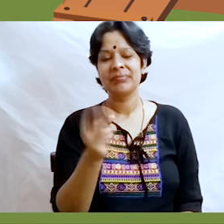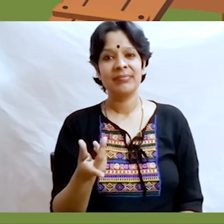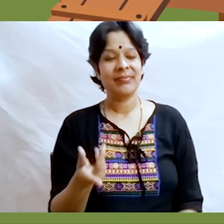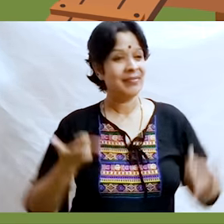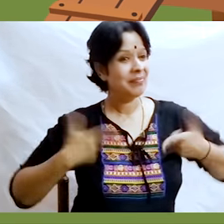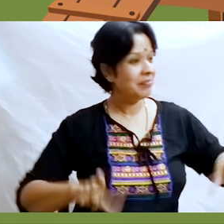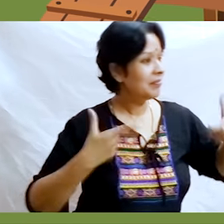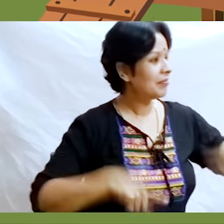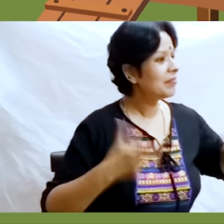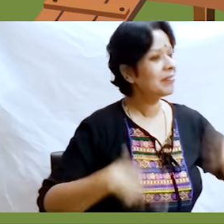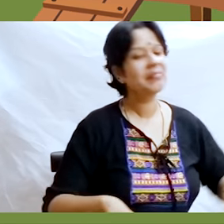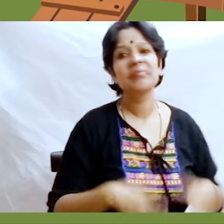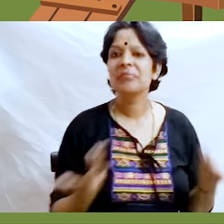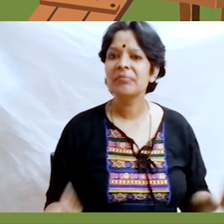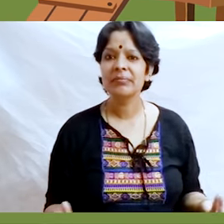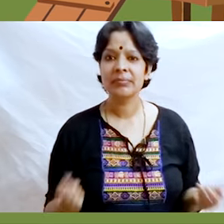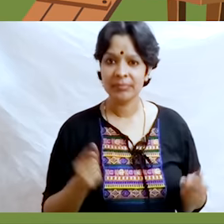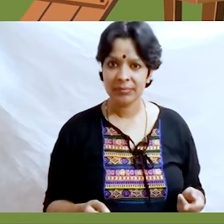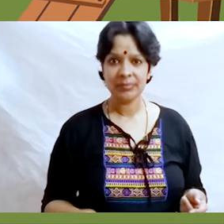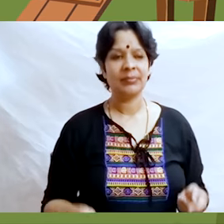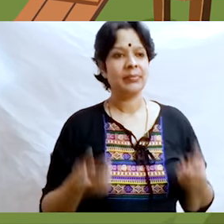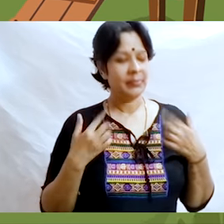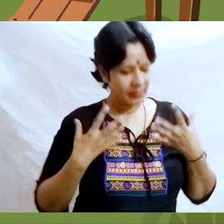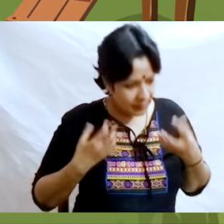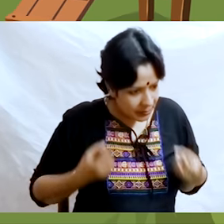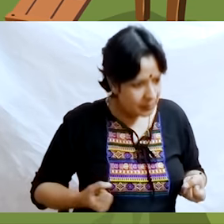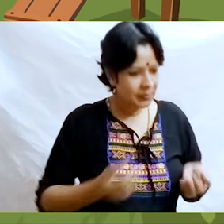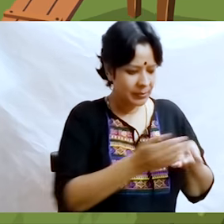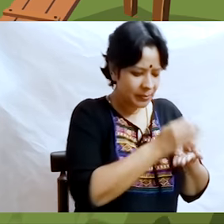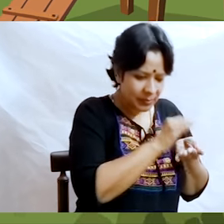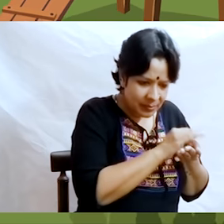Those who have plenty want more and more and they end up losing everything they have?